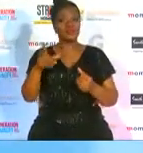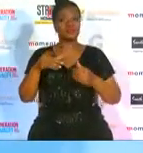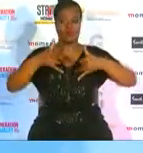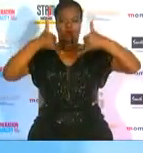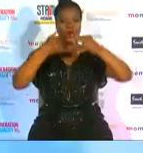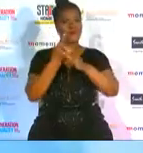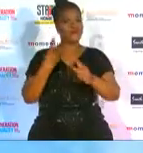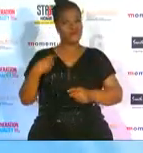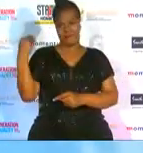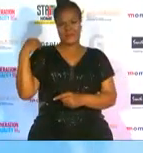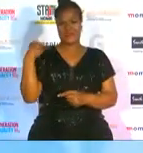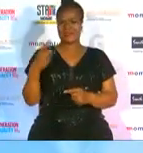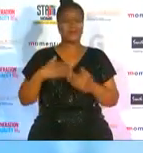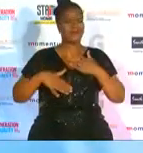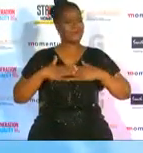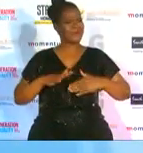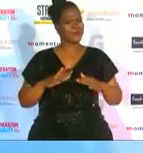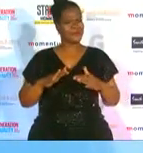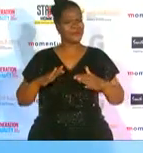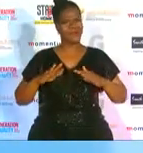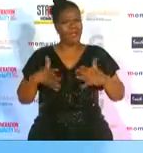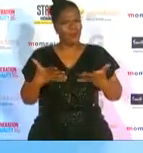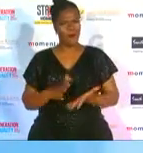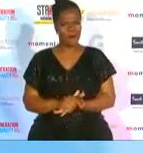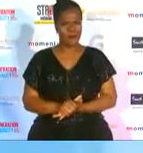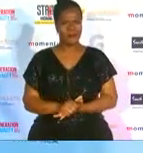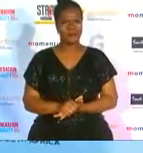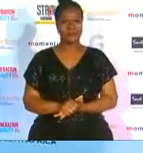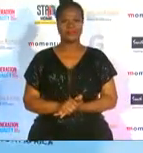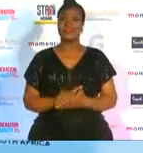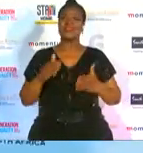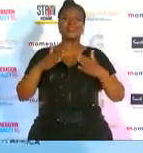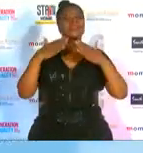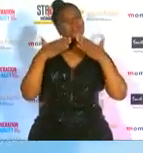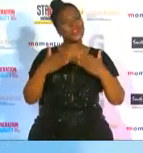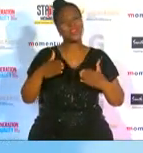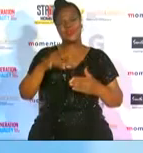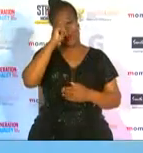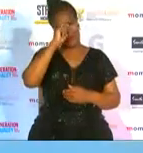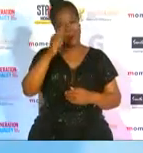makes how this makes you feel thank you so much to the honourable minister for recognizing me